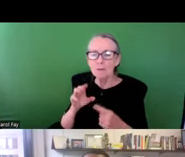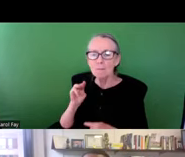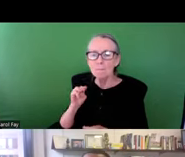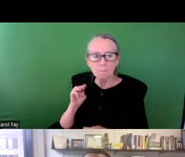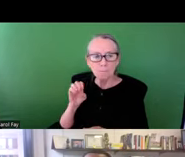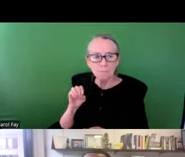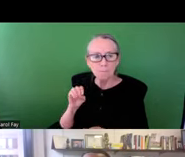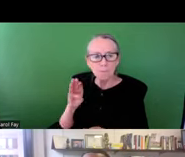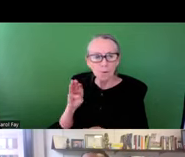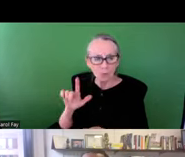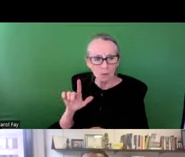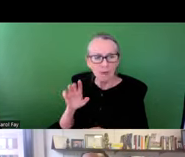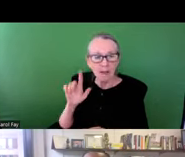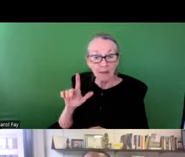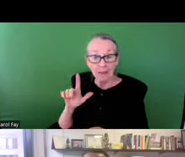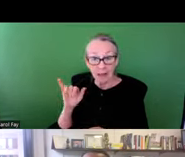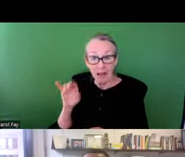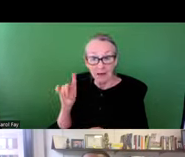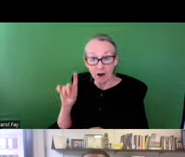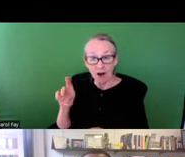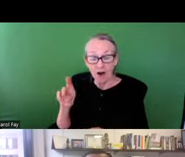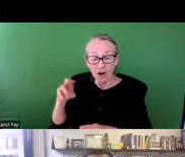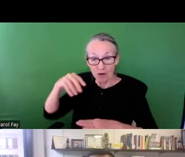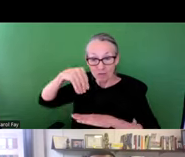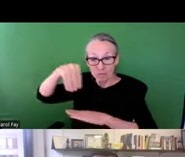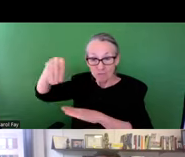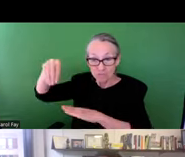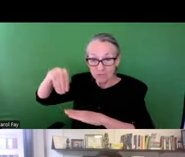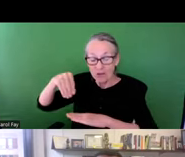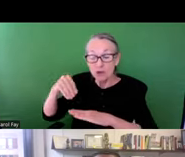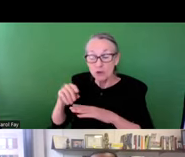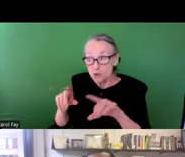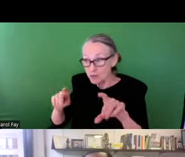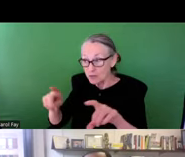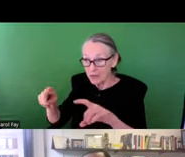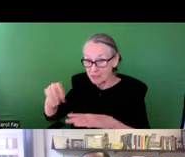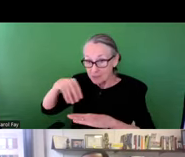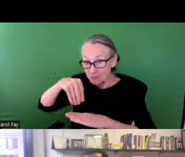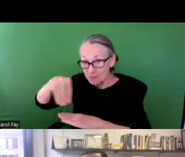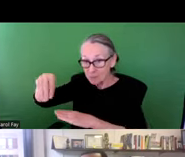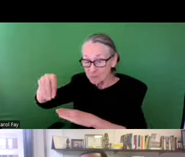experiment by where we use technology, particularly mobile LiDAR as well as train engineers to test the